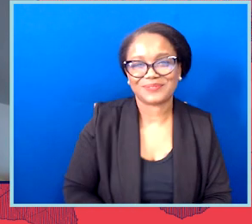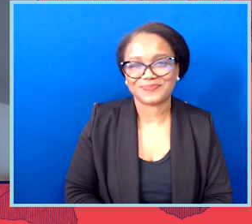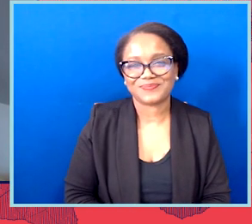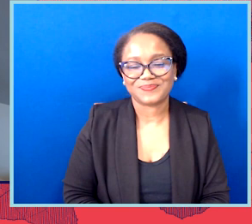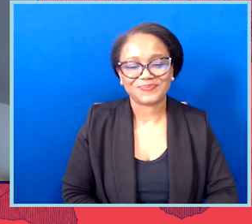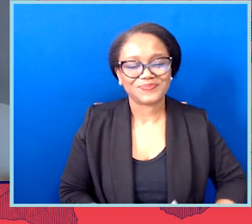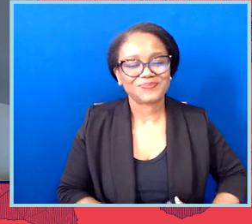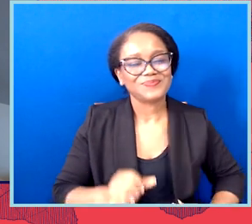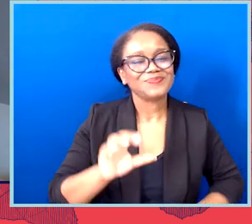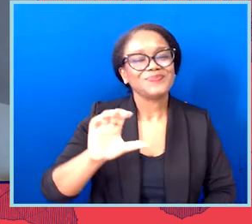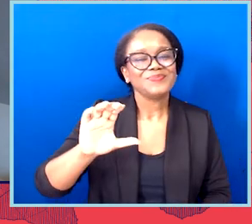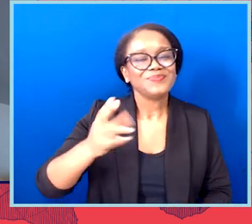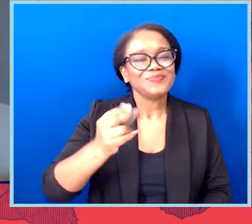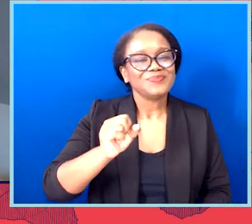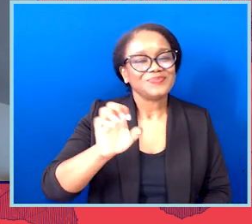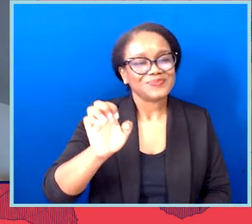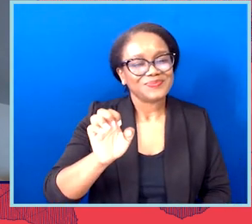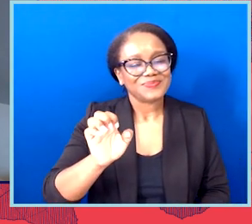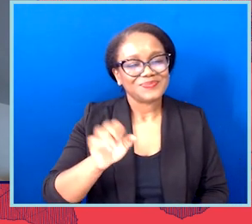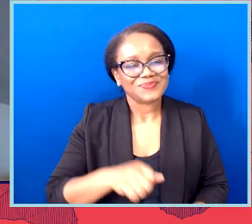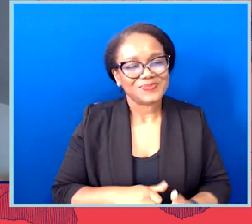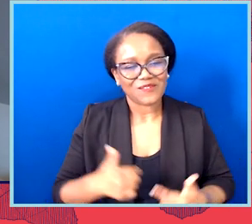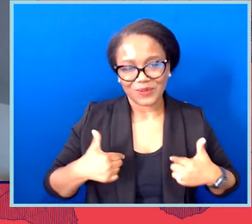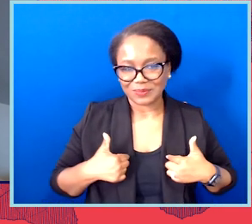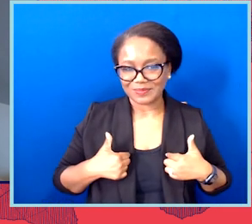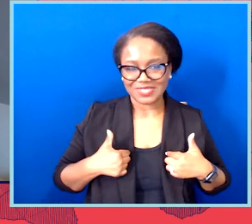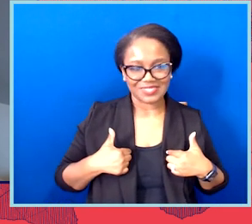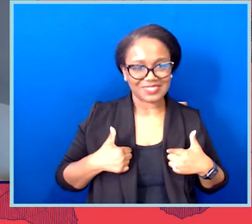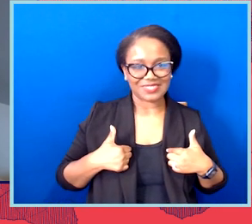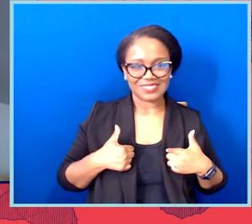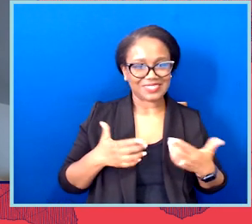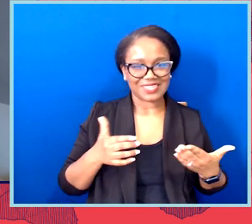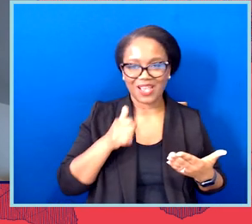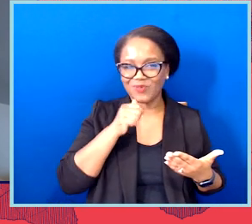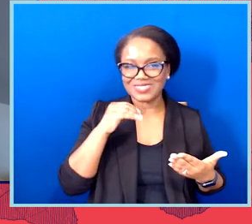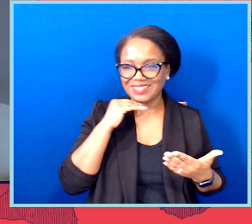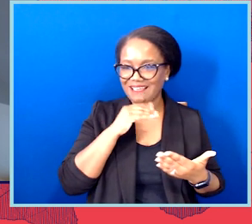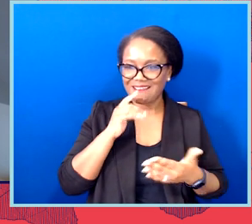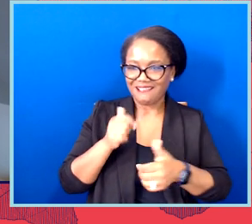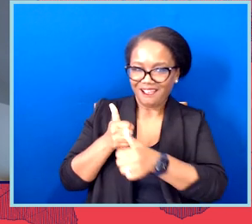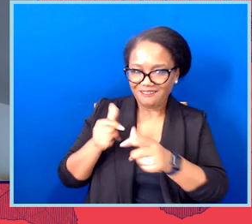I mean, really theme— you know, I wasn't lying about following Brigitte, you know,